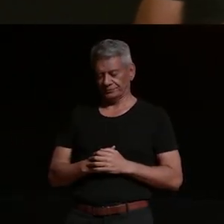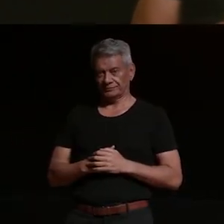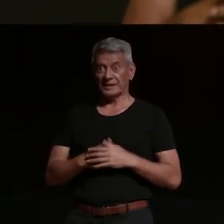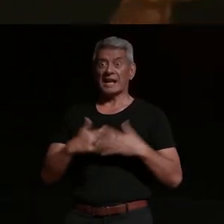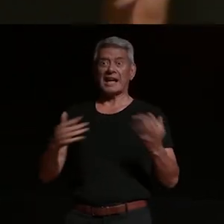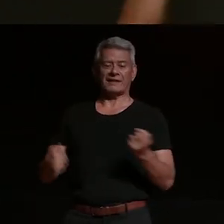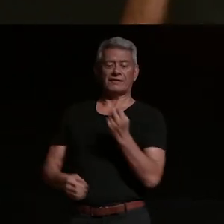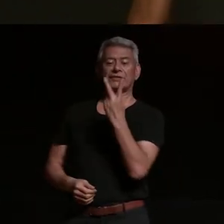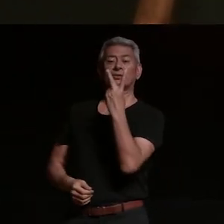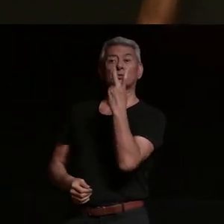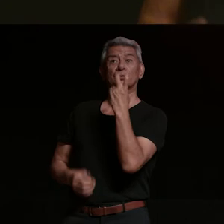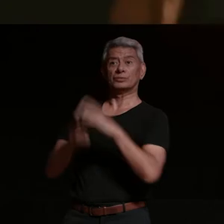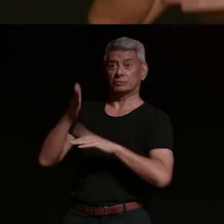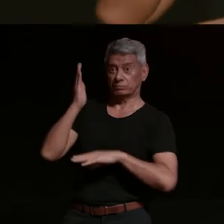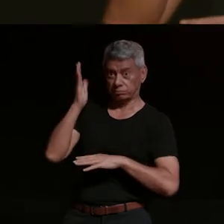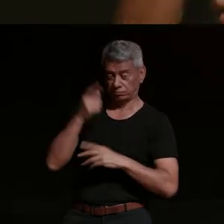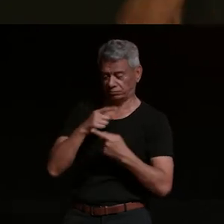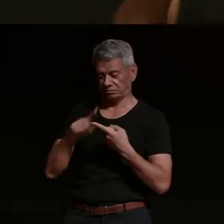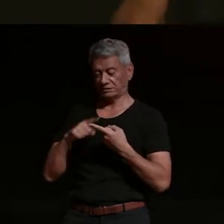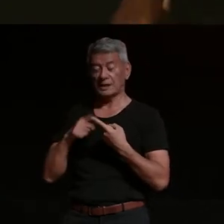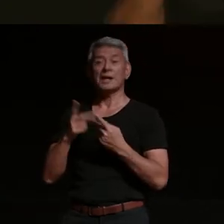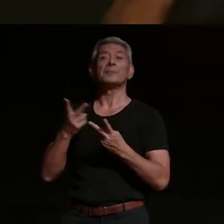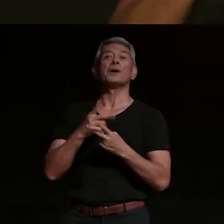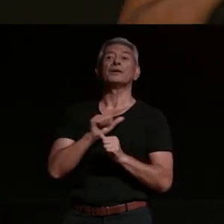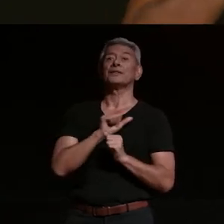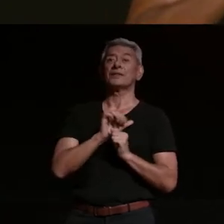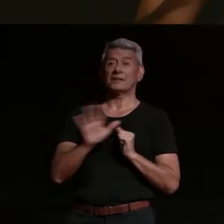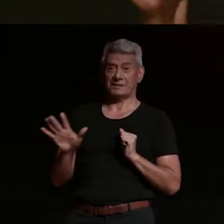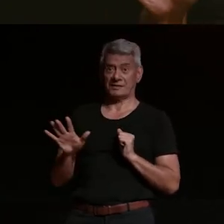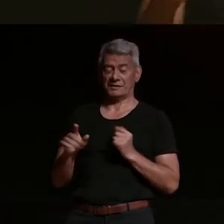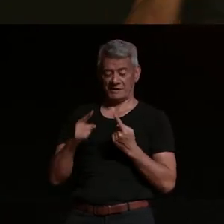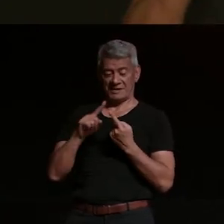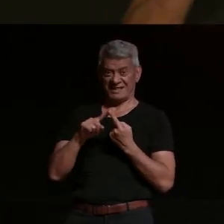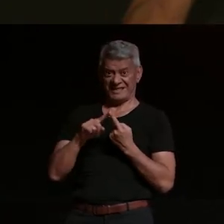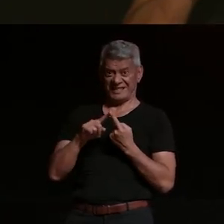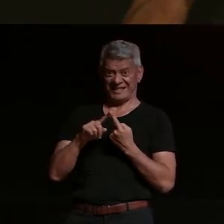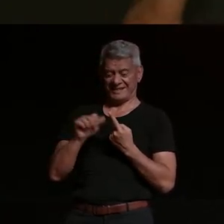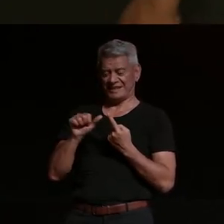more speakers for you guys tonight and they are excellent um i am in awe of this next speaker um